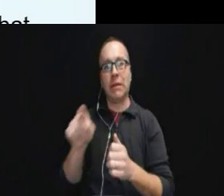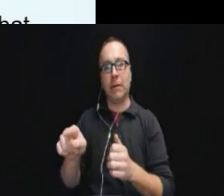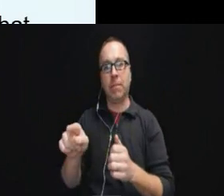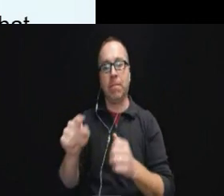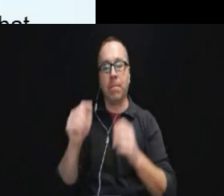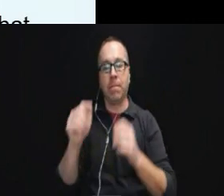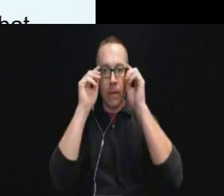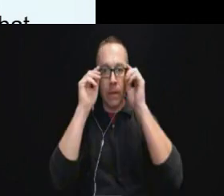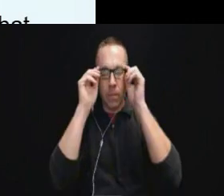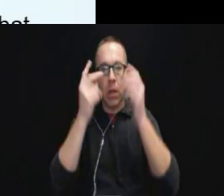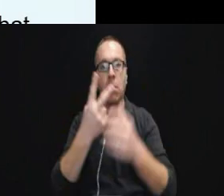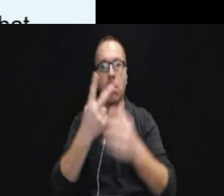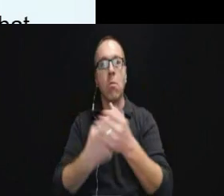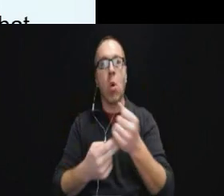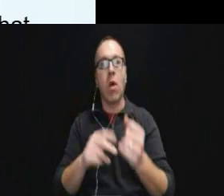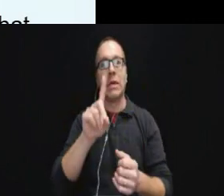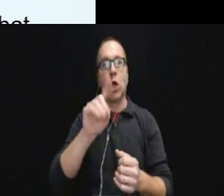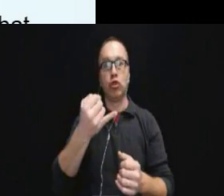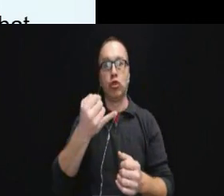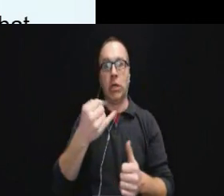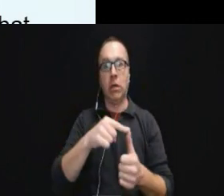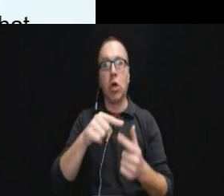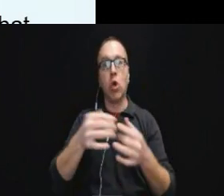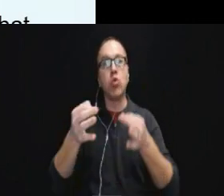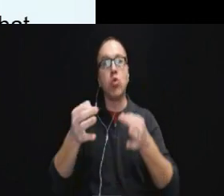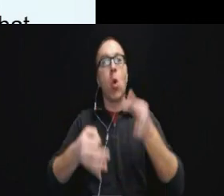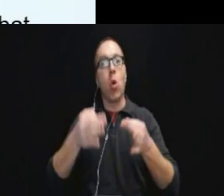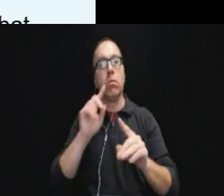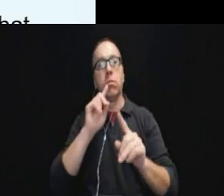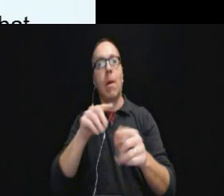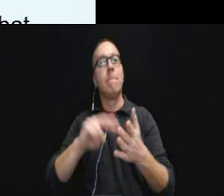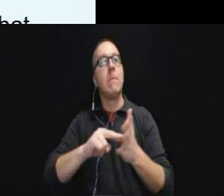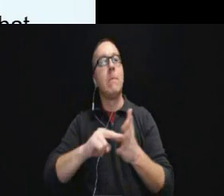And both the Department of Justice and the courts have said what that means is that the